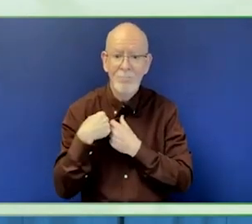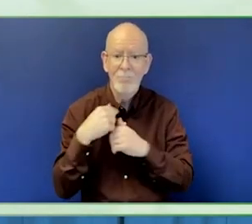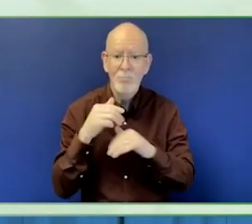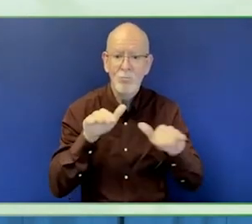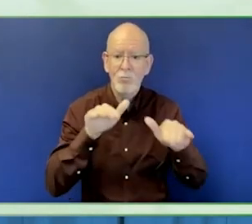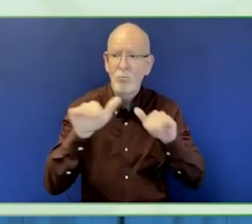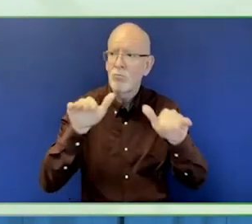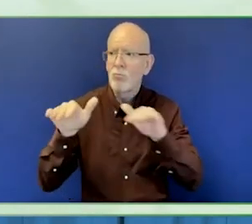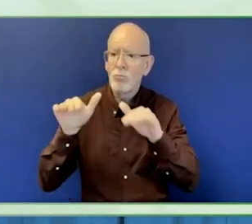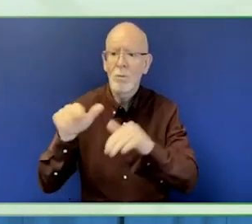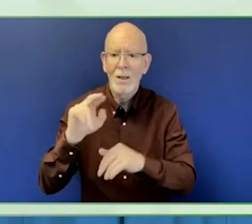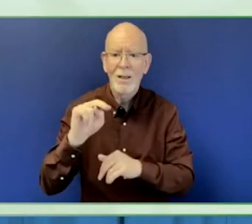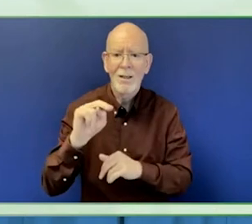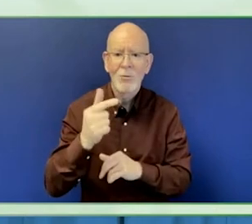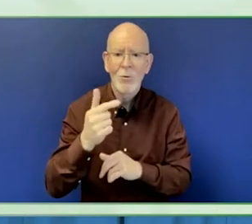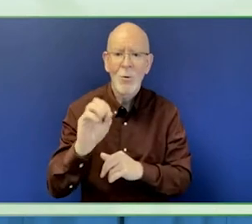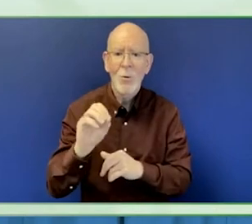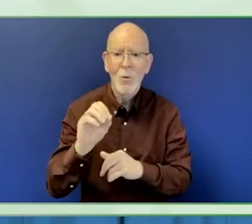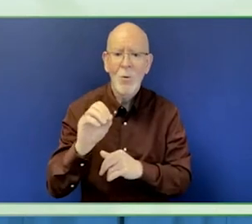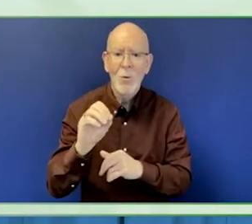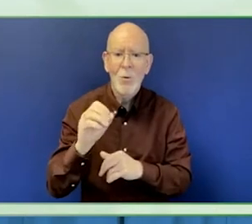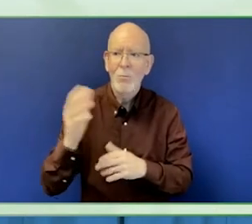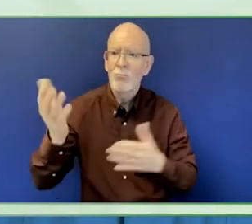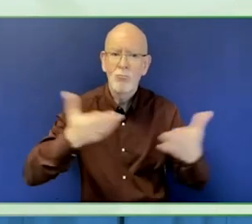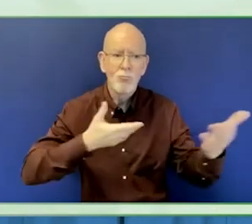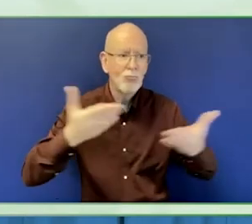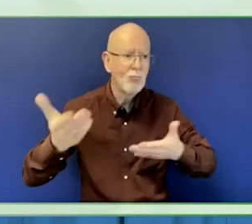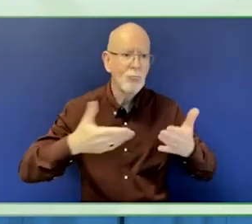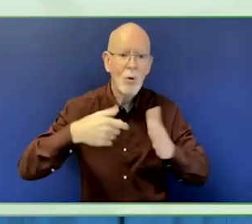education being applied by the NGOs.